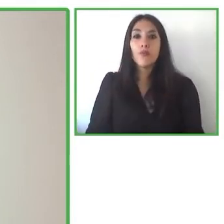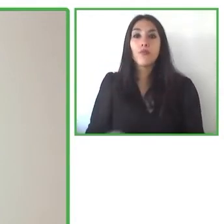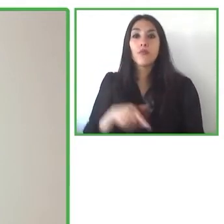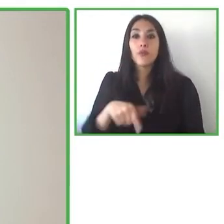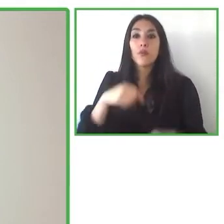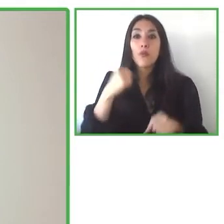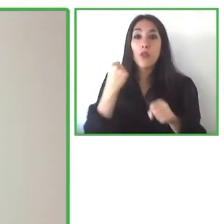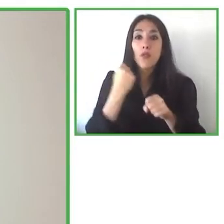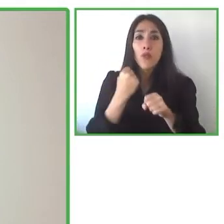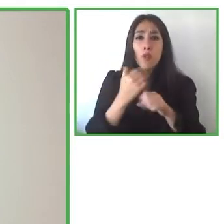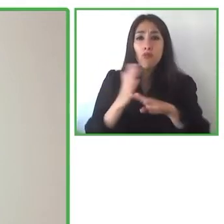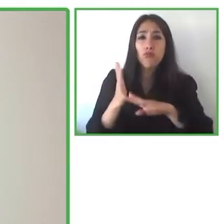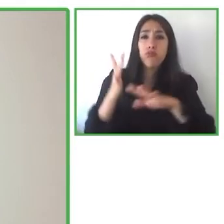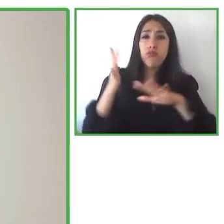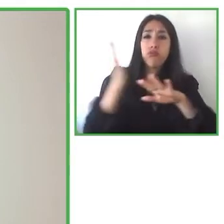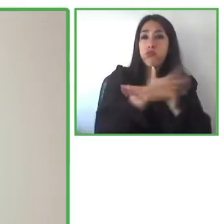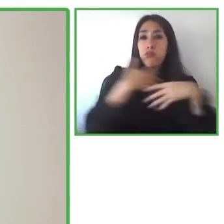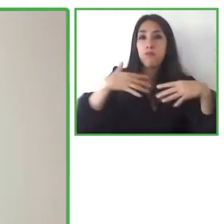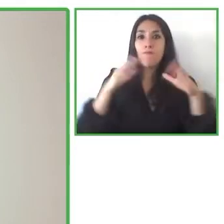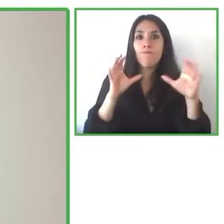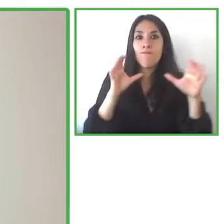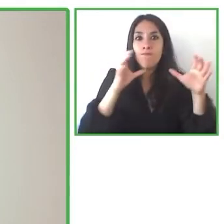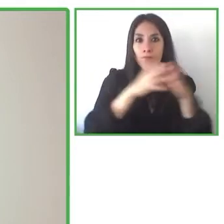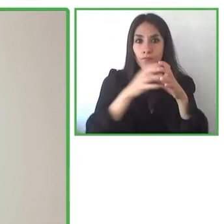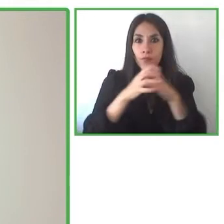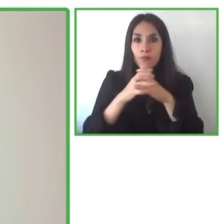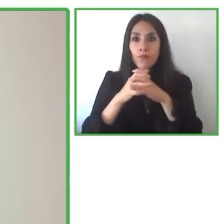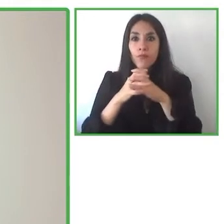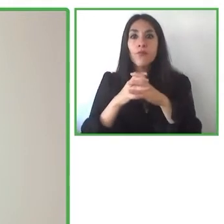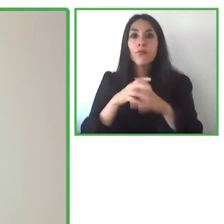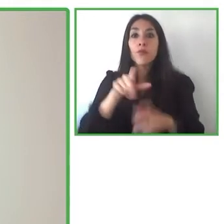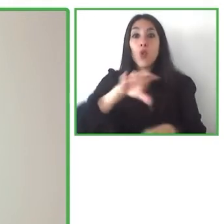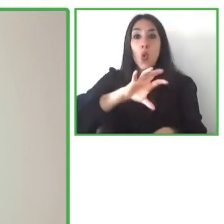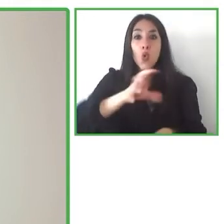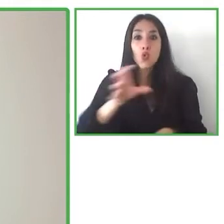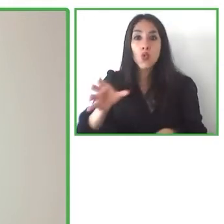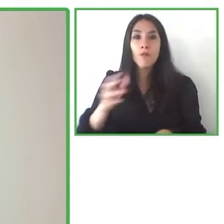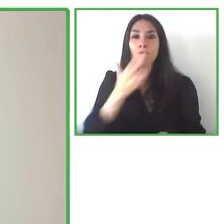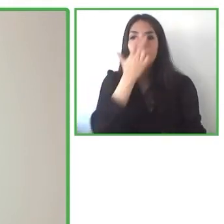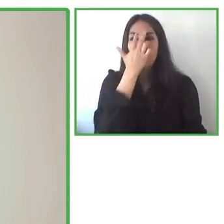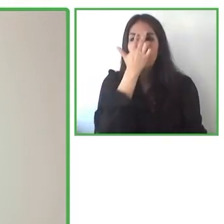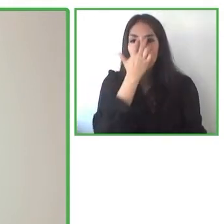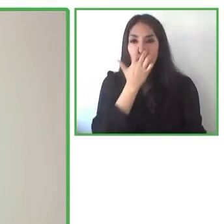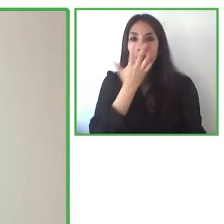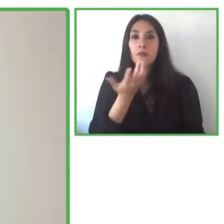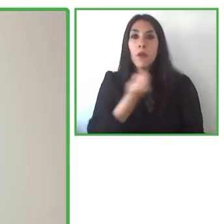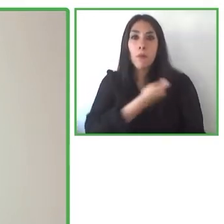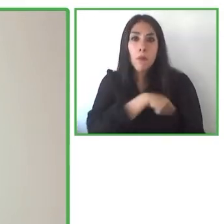several years in different space organizations in Spain and in the United States at the Georgia